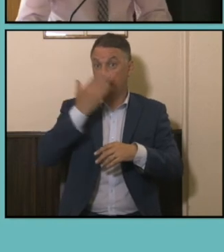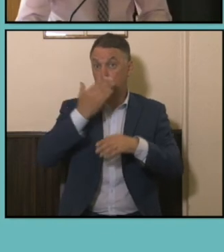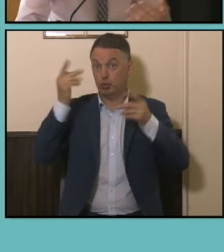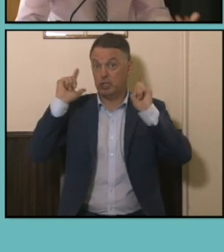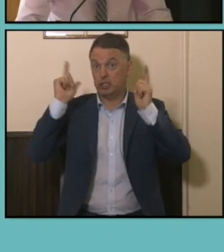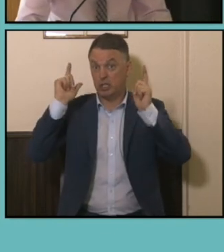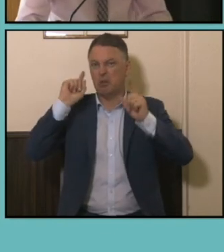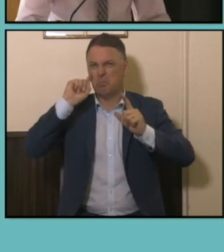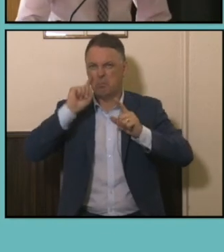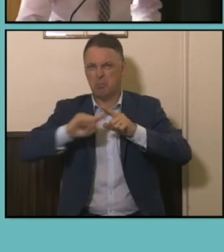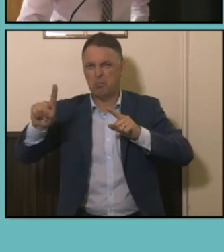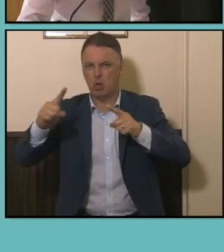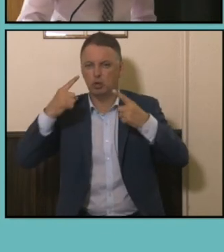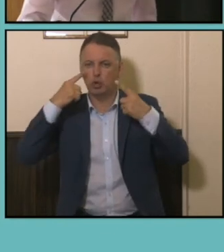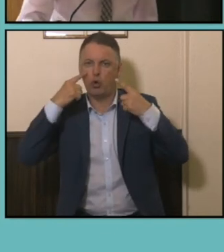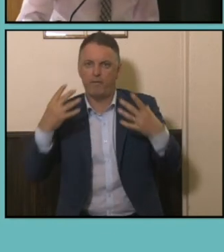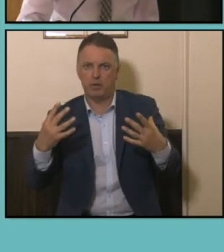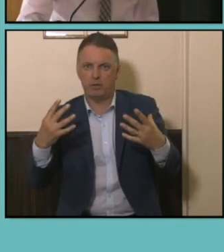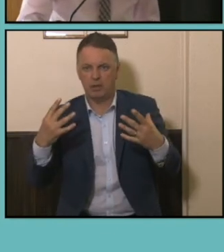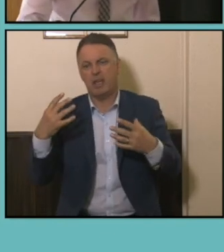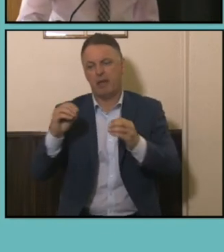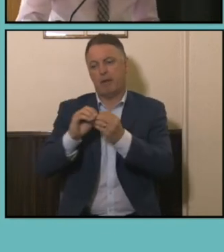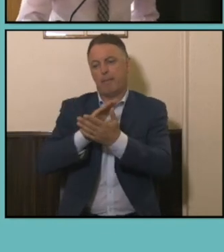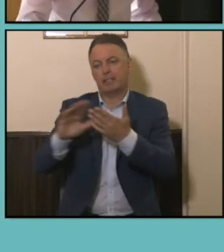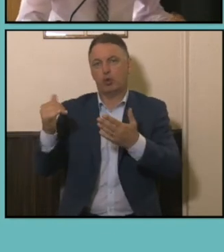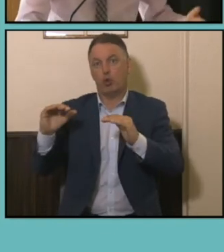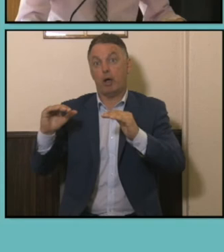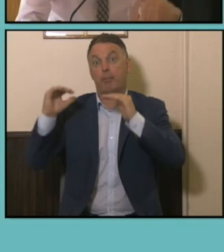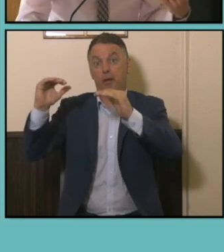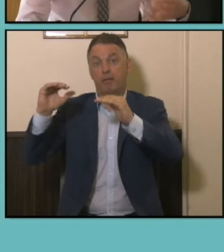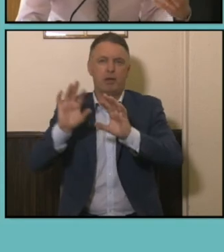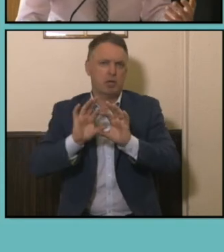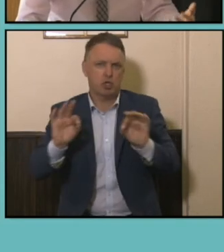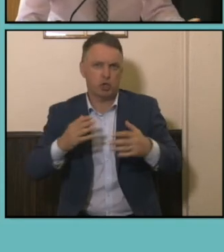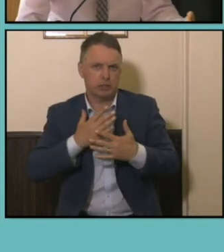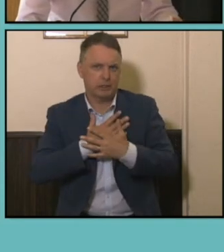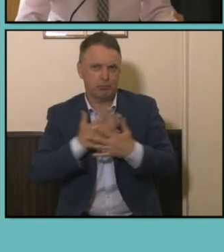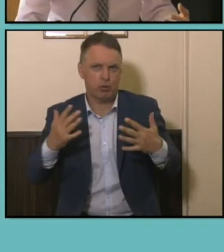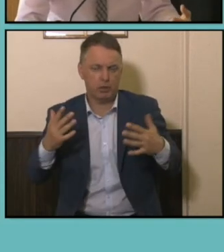people have a bachelor degree or above which is unsurprising because of the you